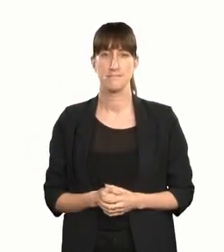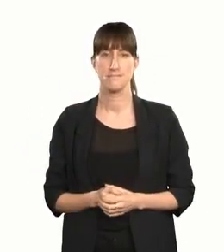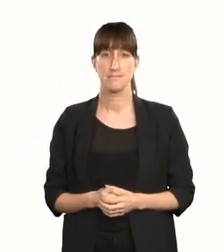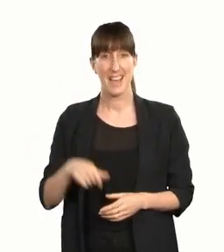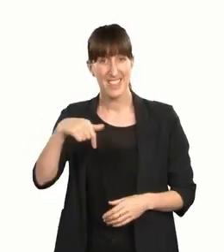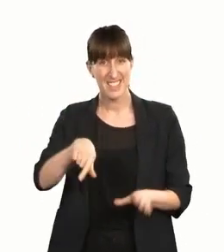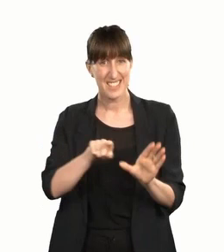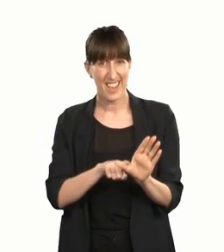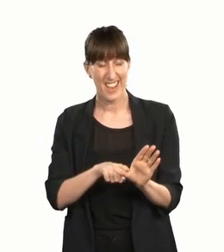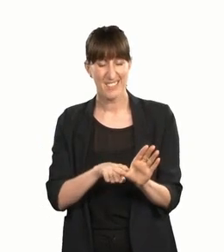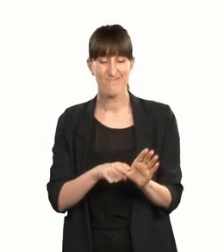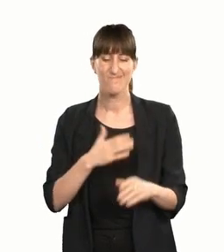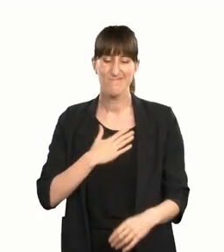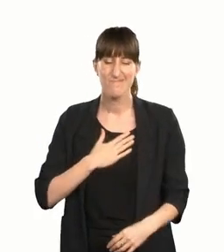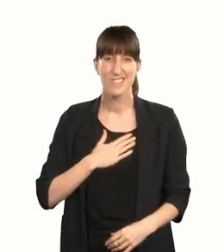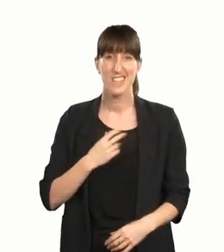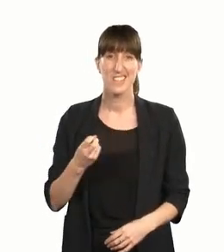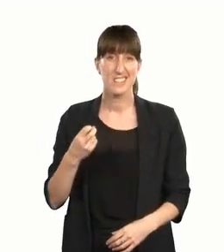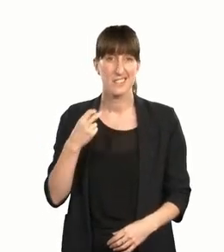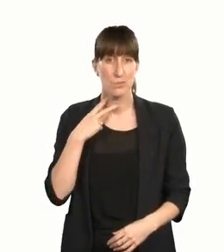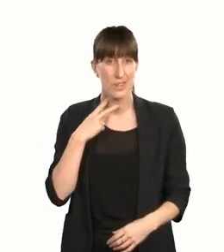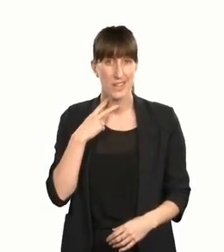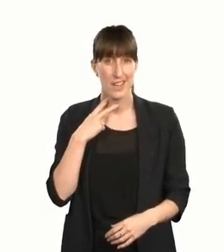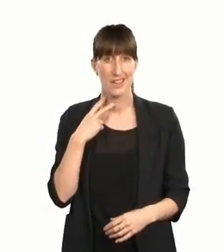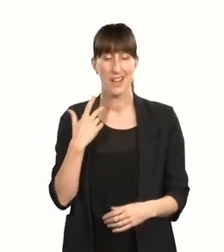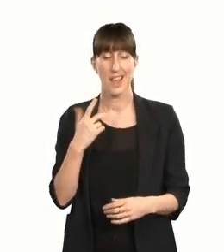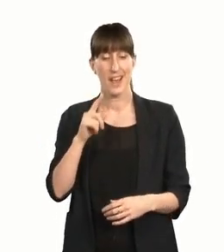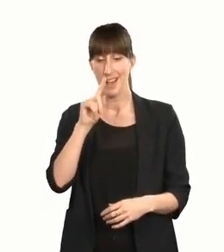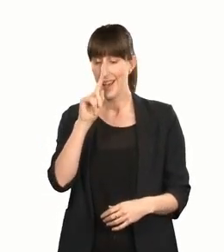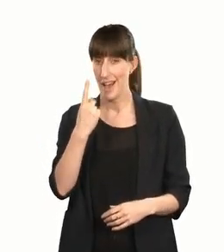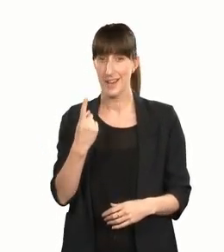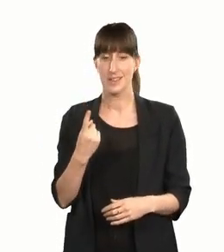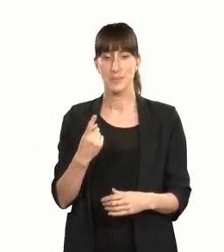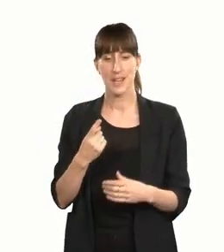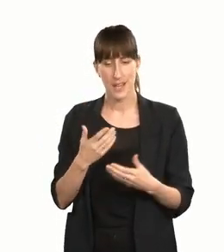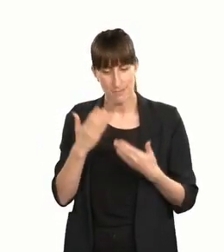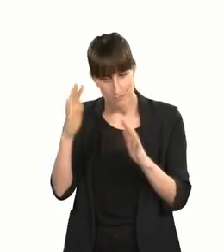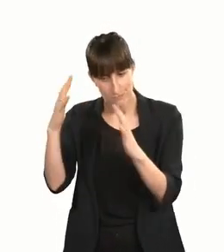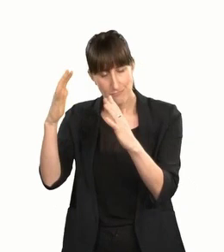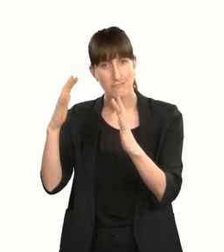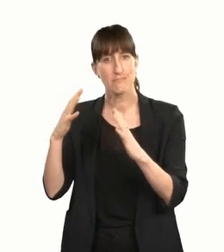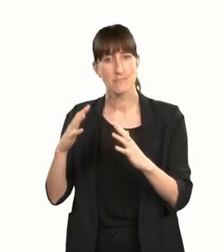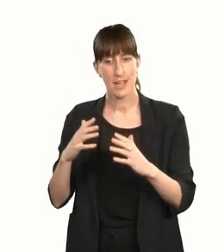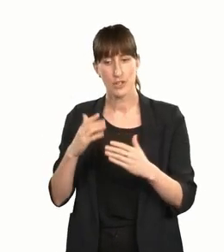This year, on the one hand, it's disappointing not to be sharing the whakamana — endorsement — of practitioners and champions